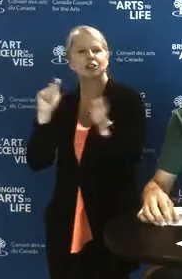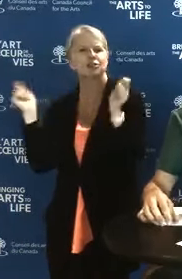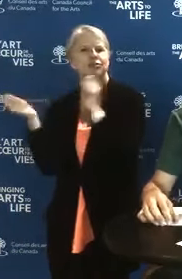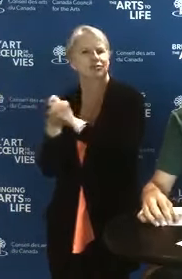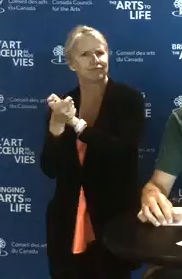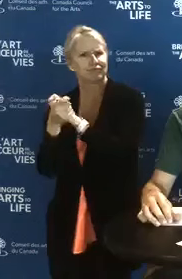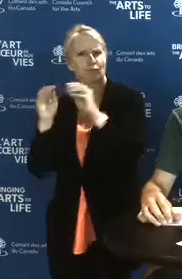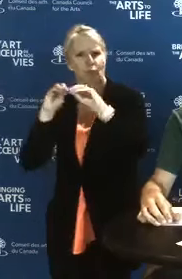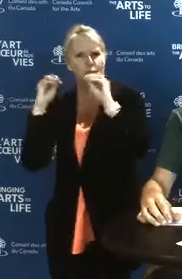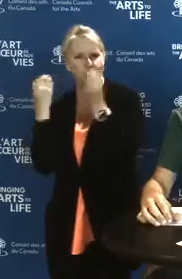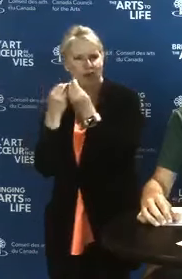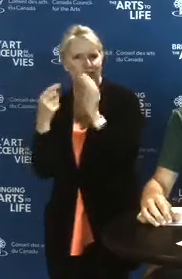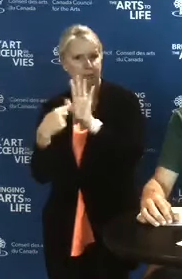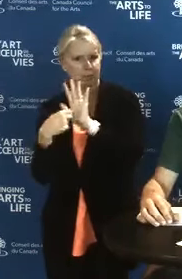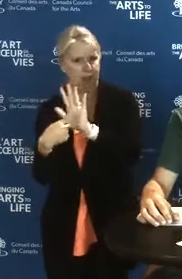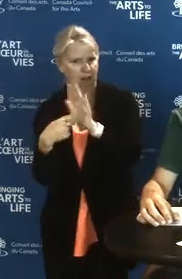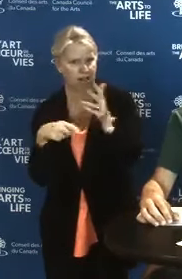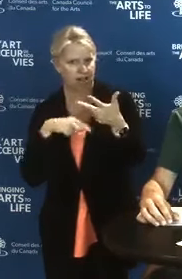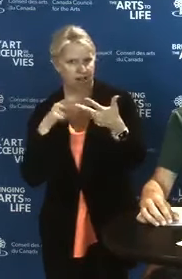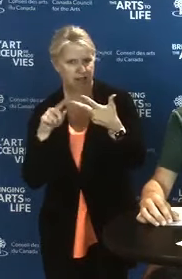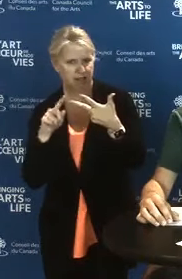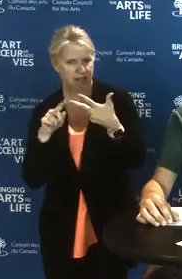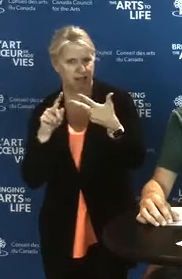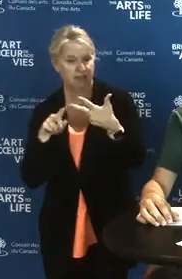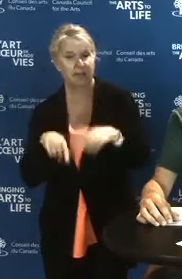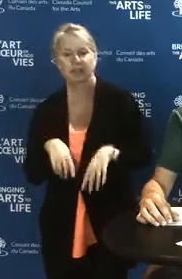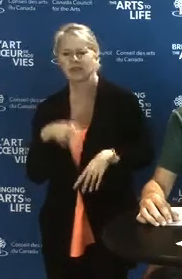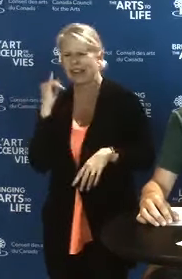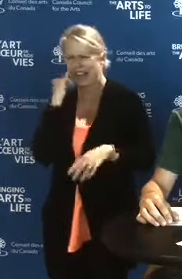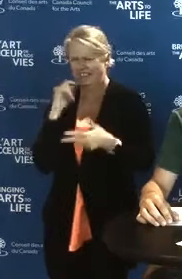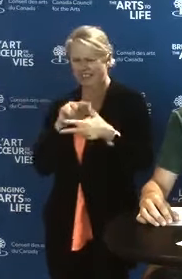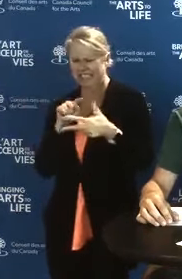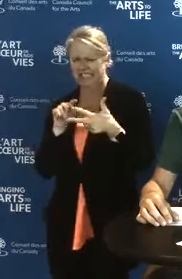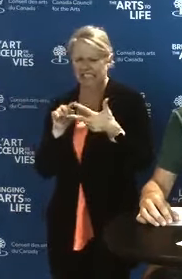If you are not sure how to consider these components, you can think about them